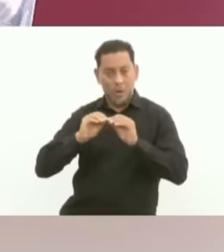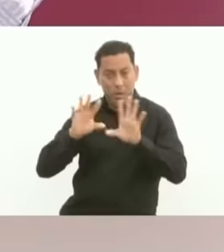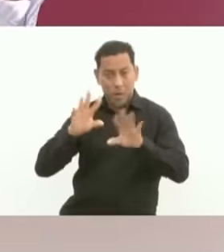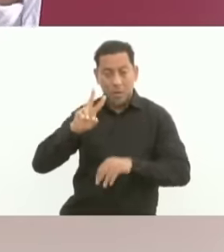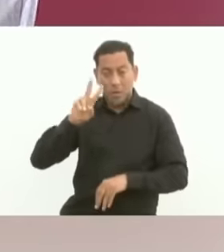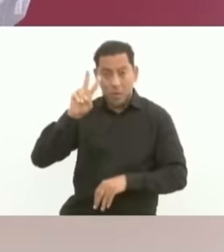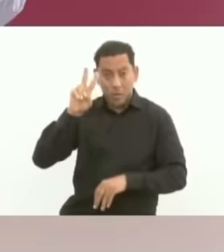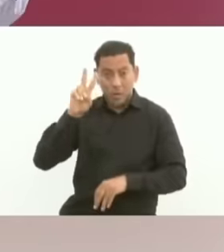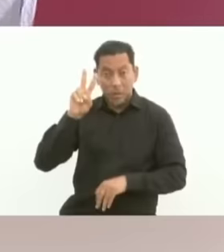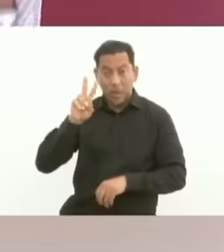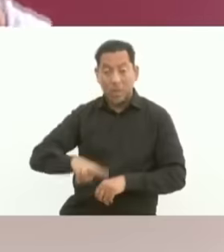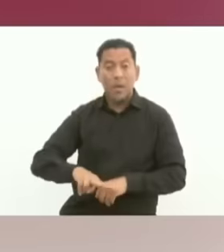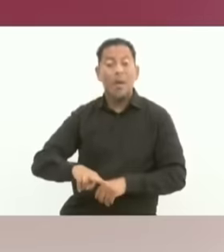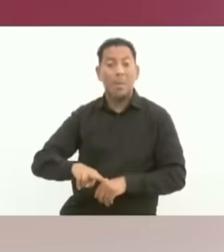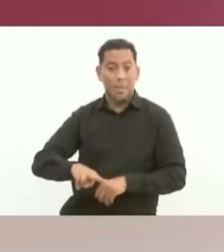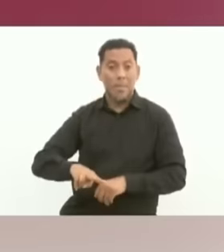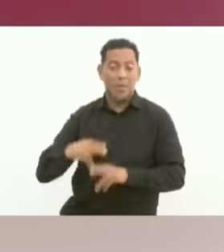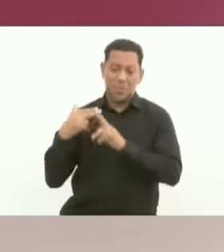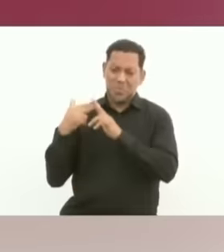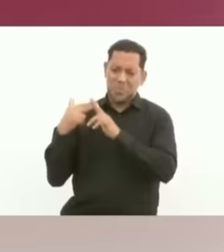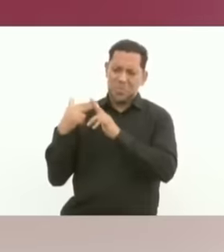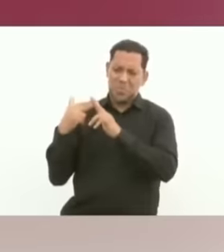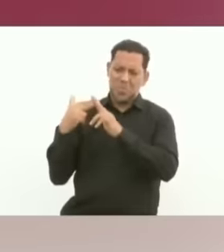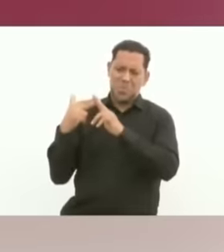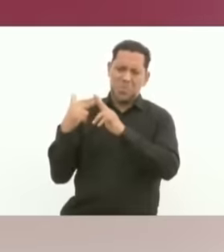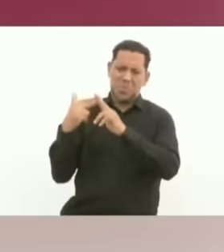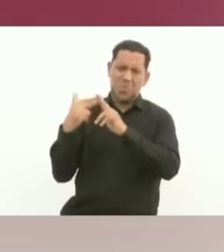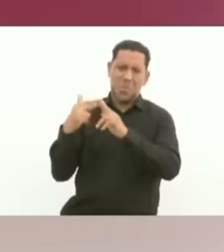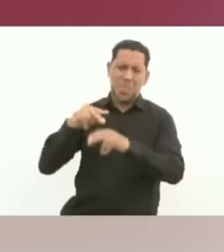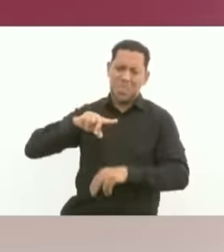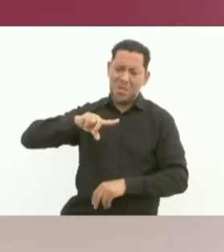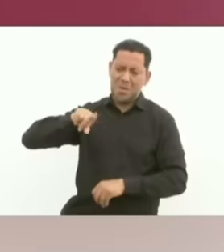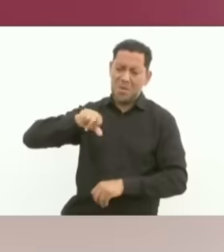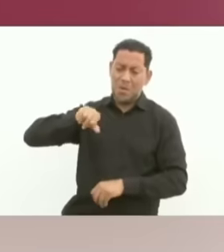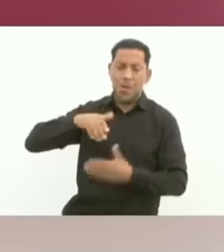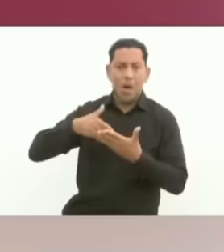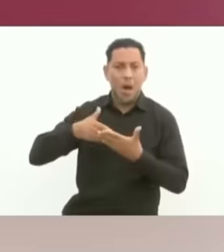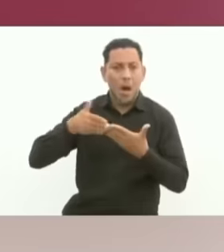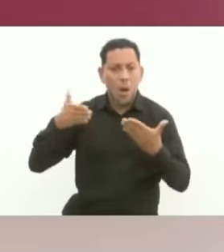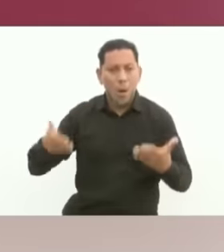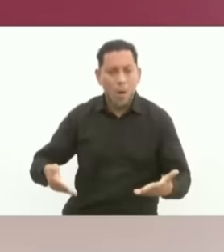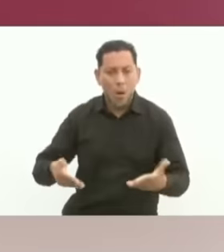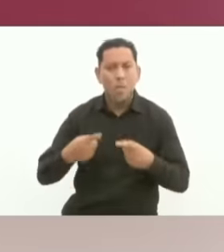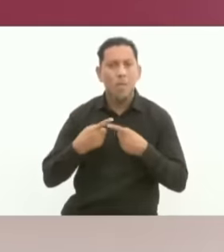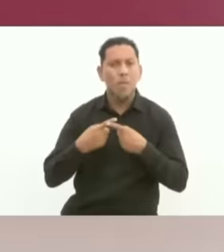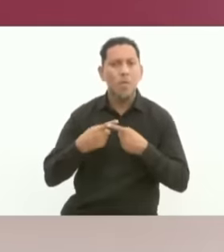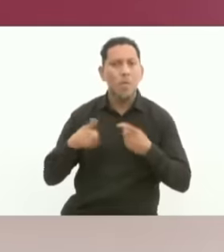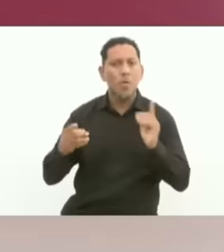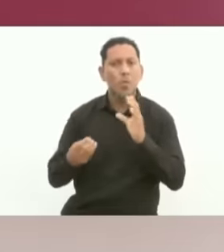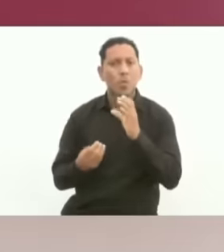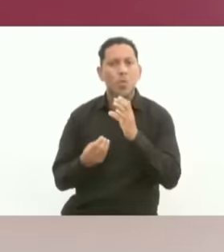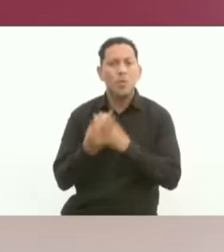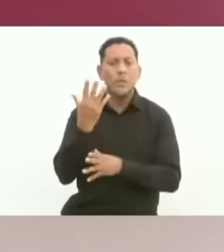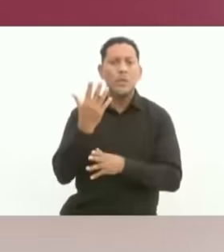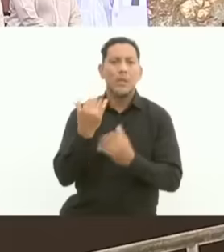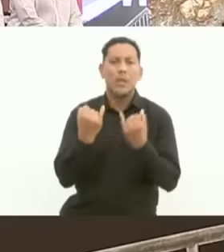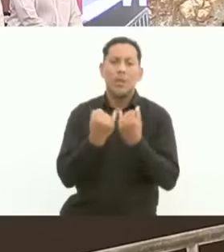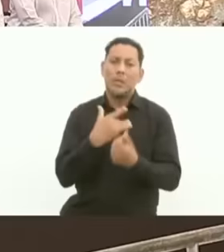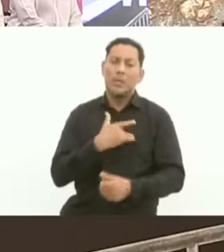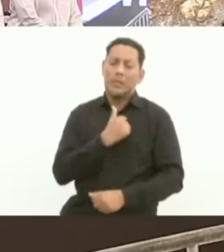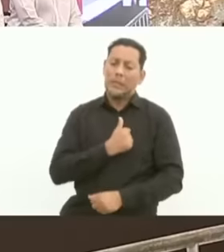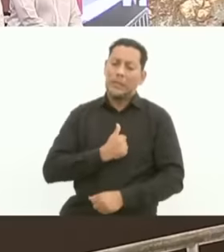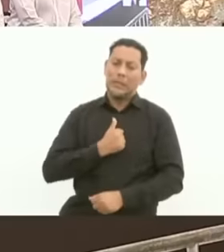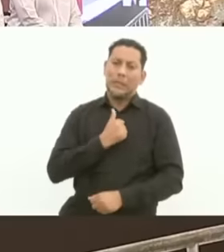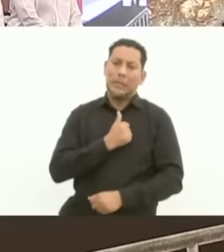the stage in which our municipality found itself. We also regret the termination of its mandate,